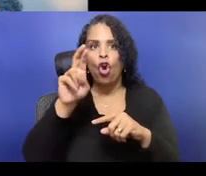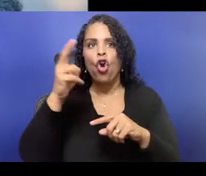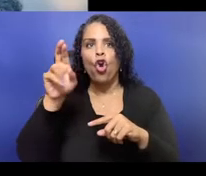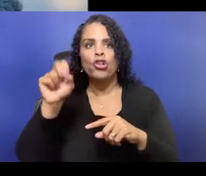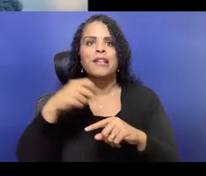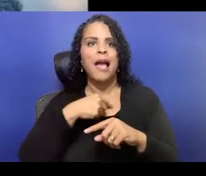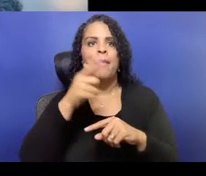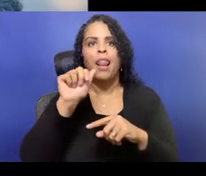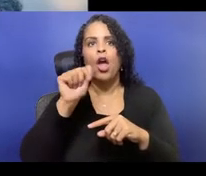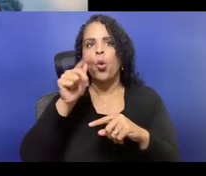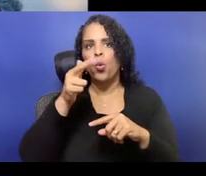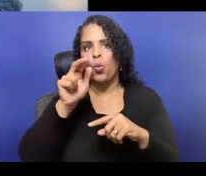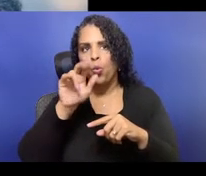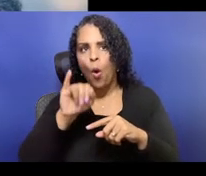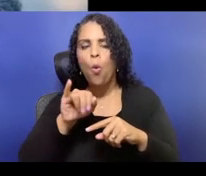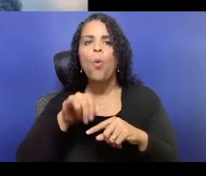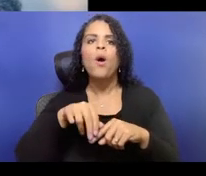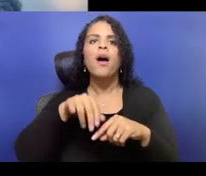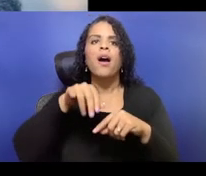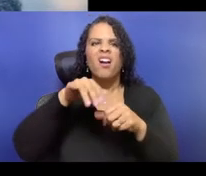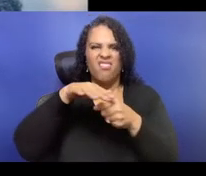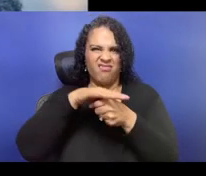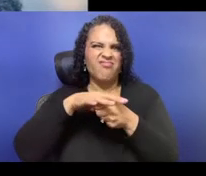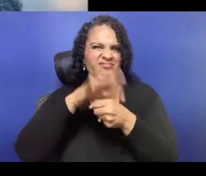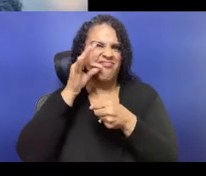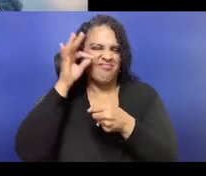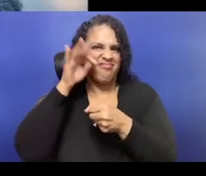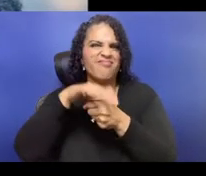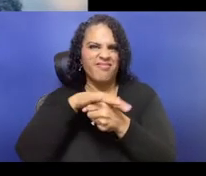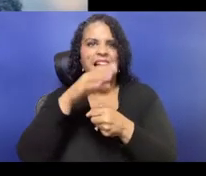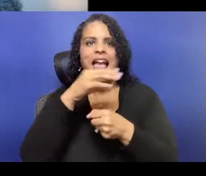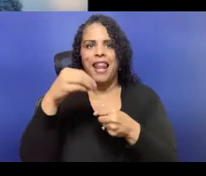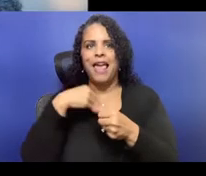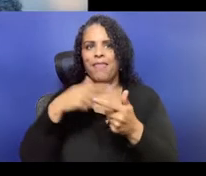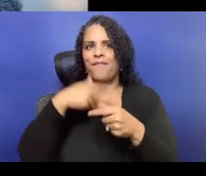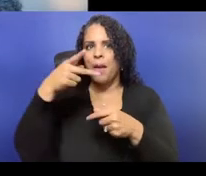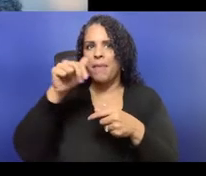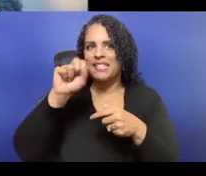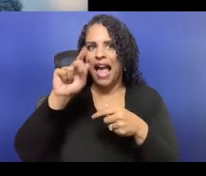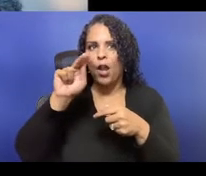from the Muscogee Creek Reservation and the site of the 1921 burning of Black Wall Street.